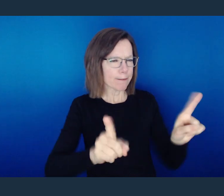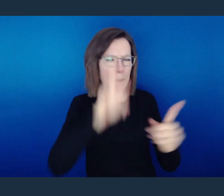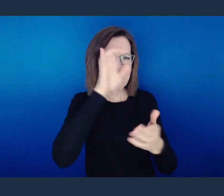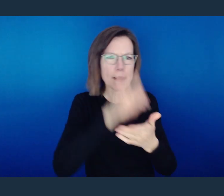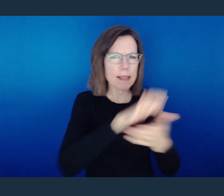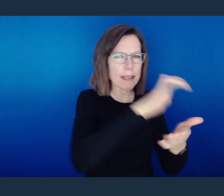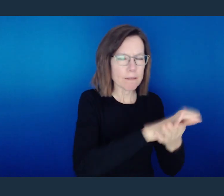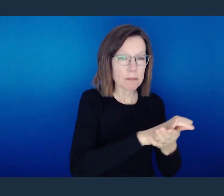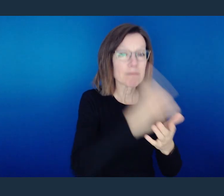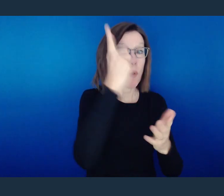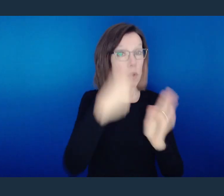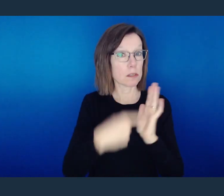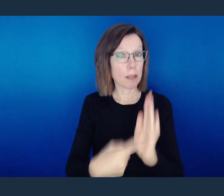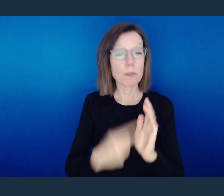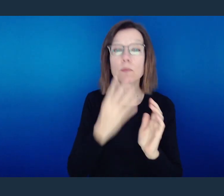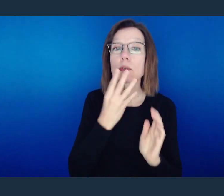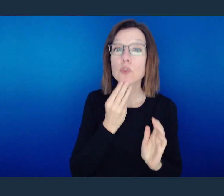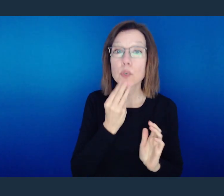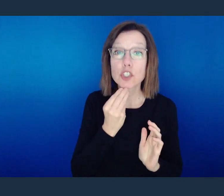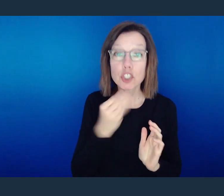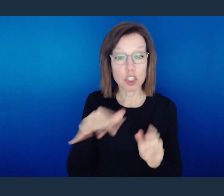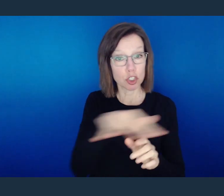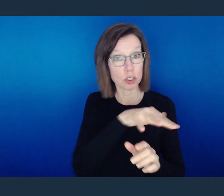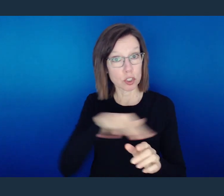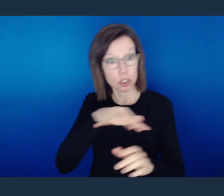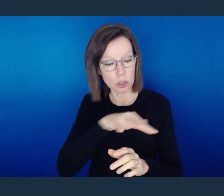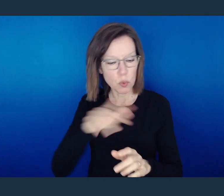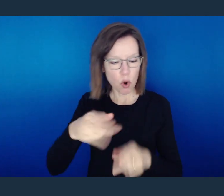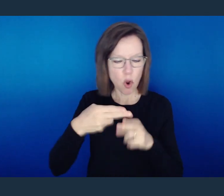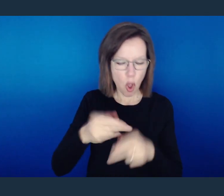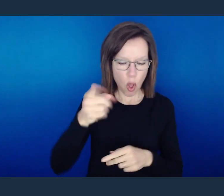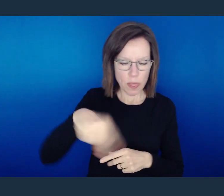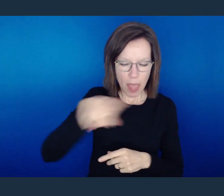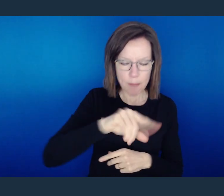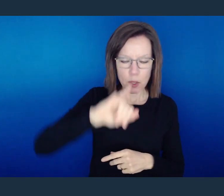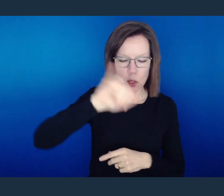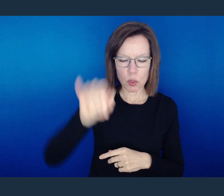You see, where the Jews are concerned, you have a group that are referred to at times